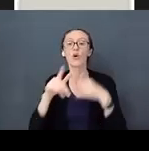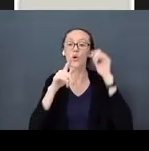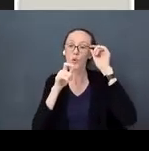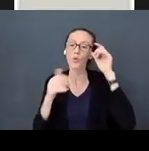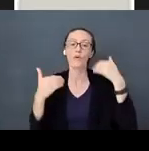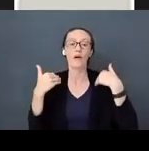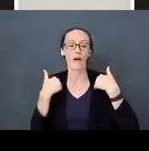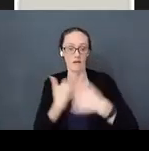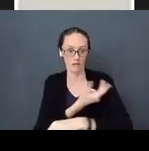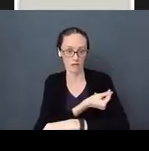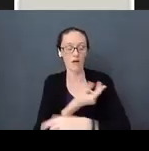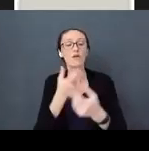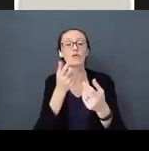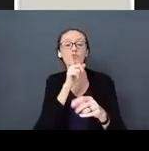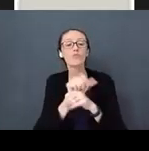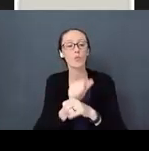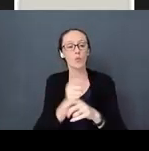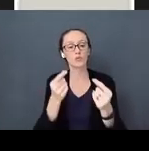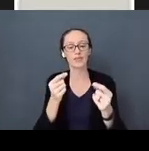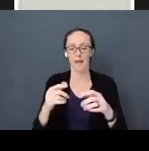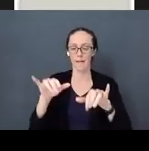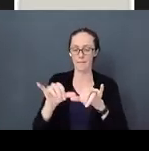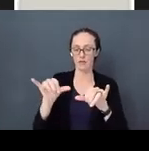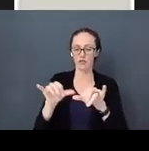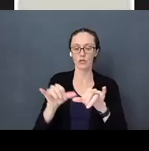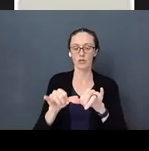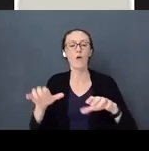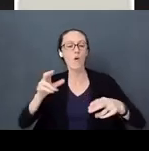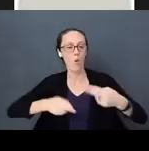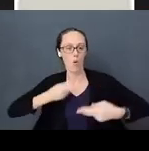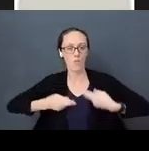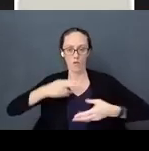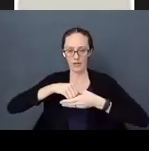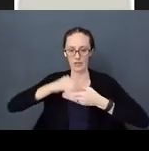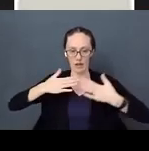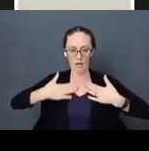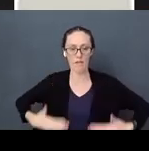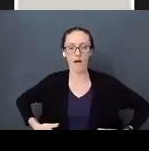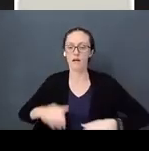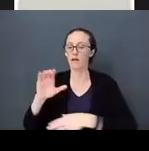measured the baby cortisone which is a stress hormone we all produce. You’ve probably heard